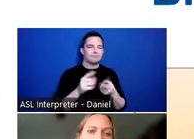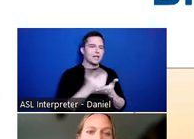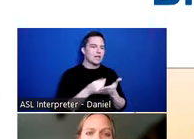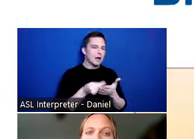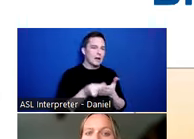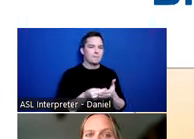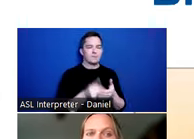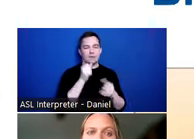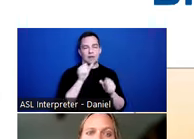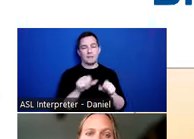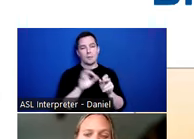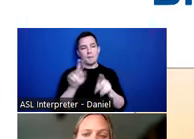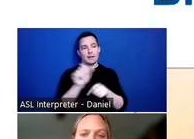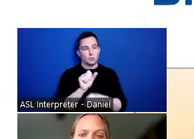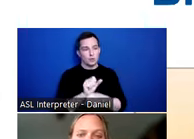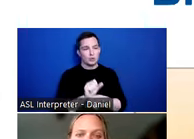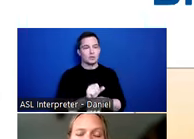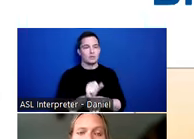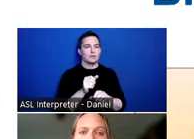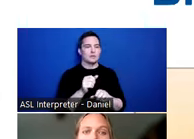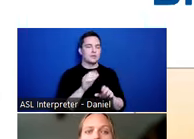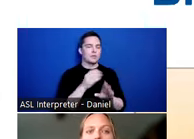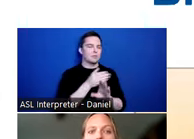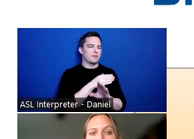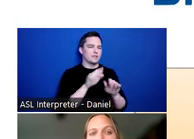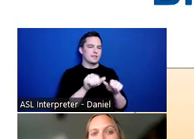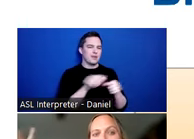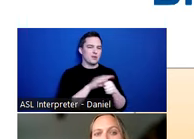not able to return to work or previous levels of employment. They might require